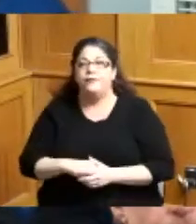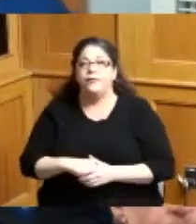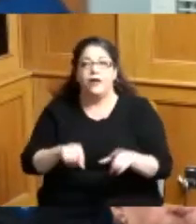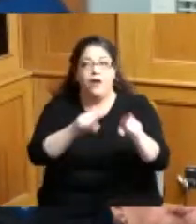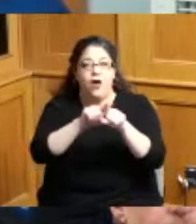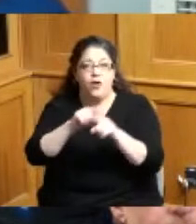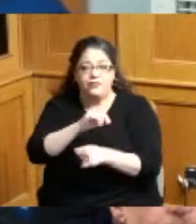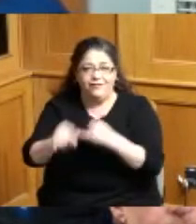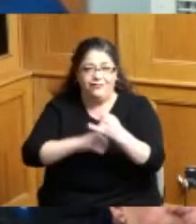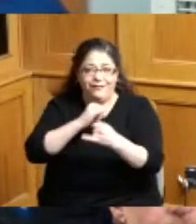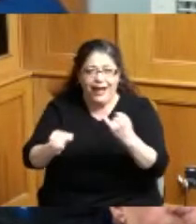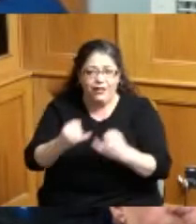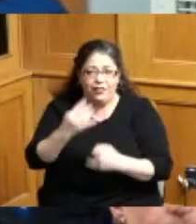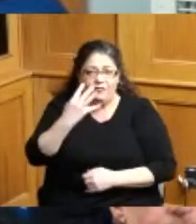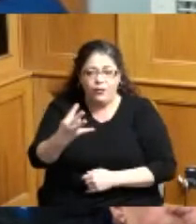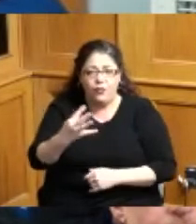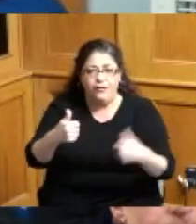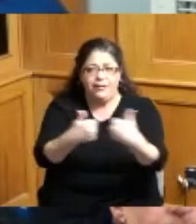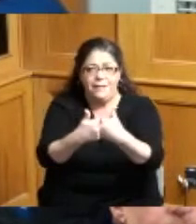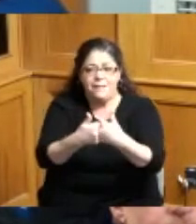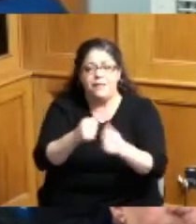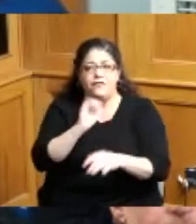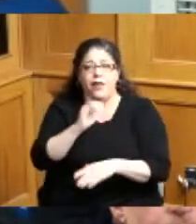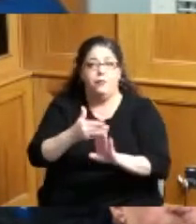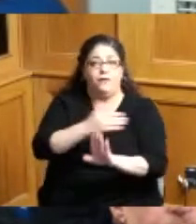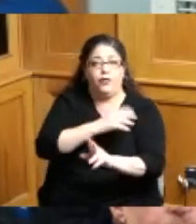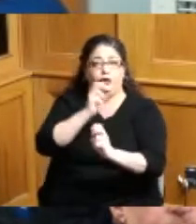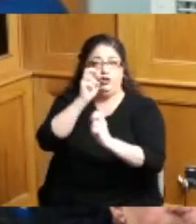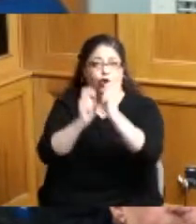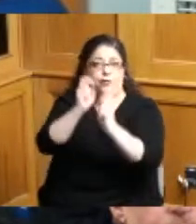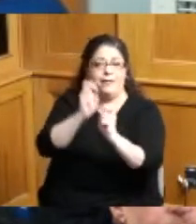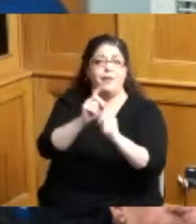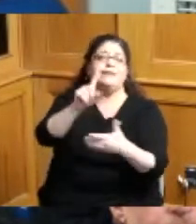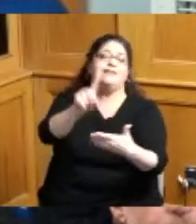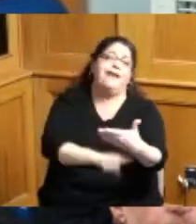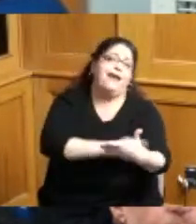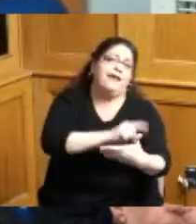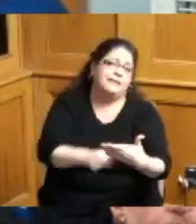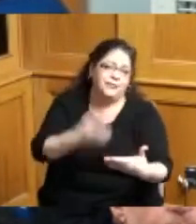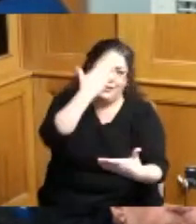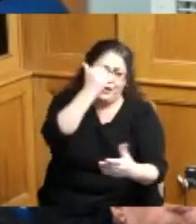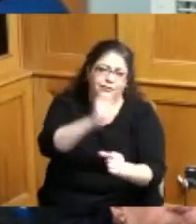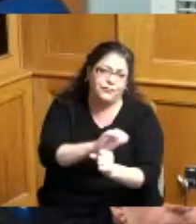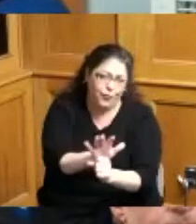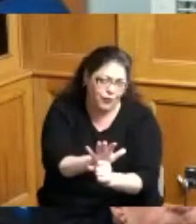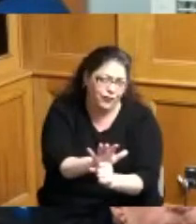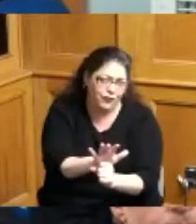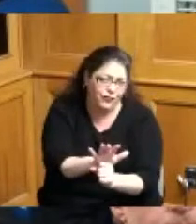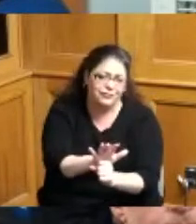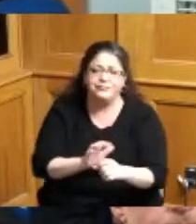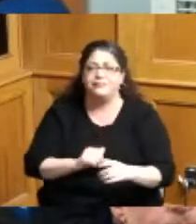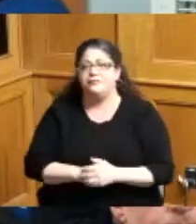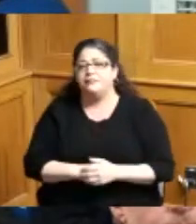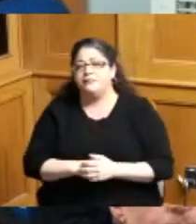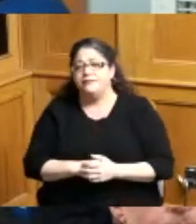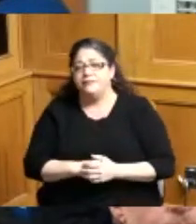four in 2020 before the tournament was ultimately cancelled due to the covet 19 pandemic and whereas